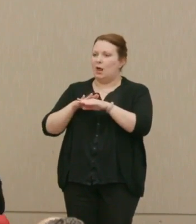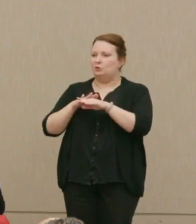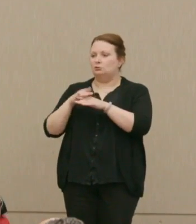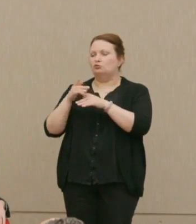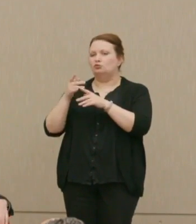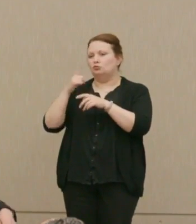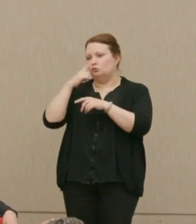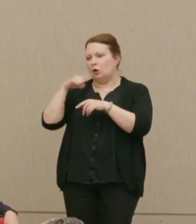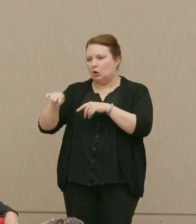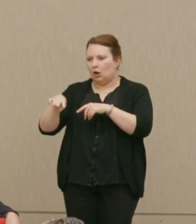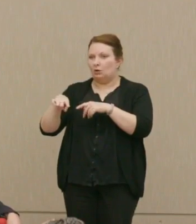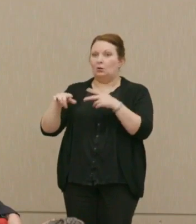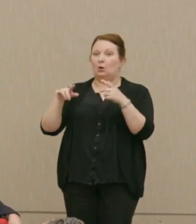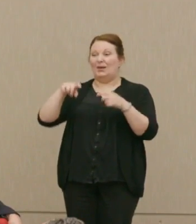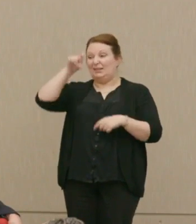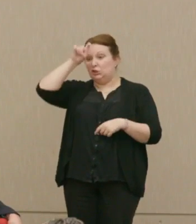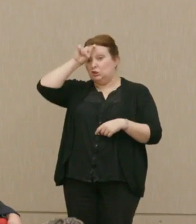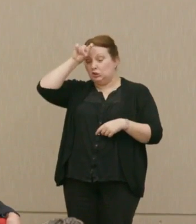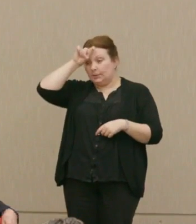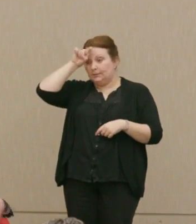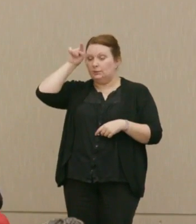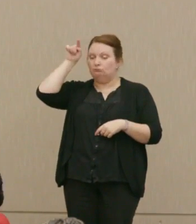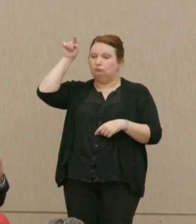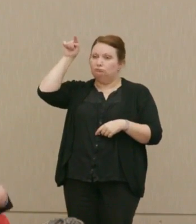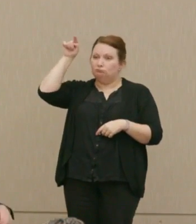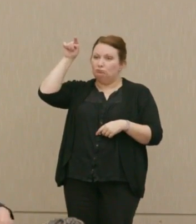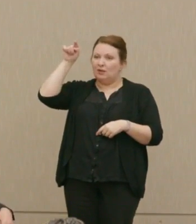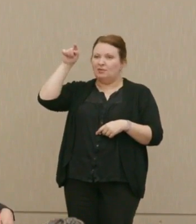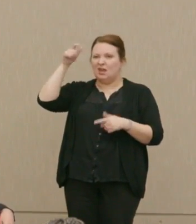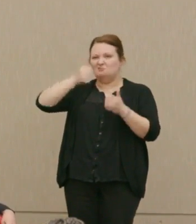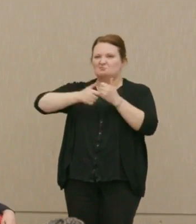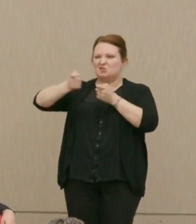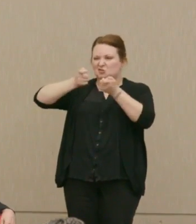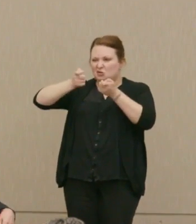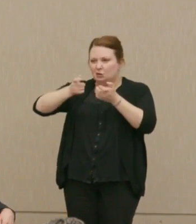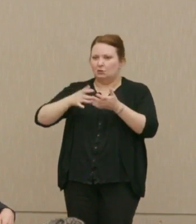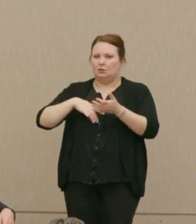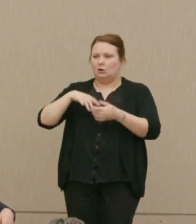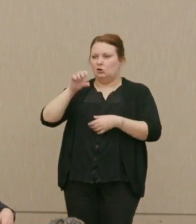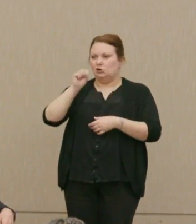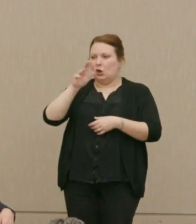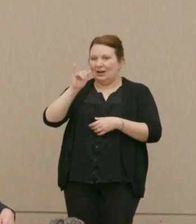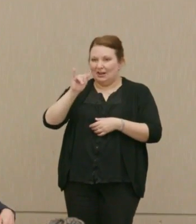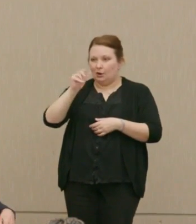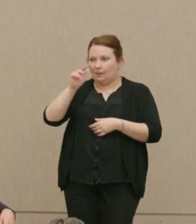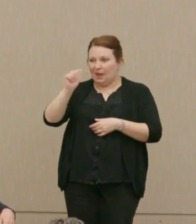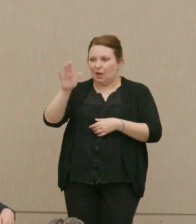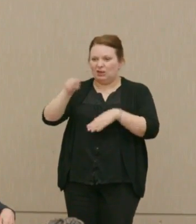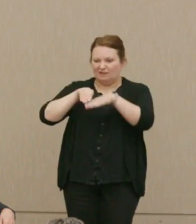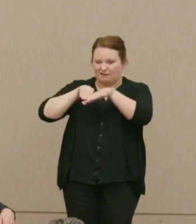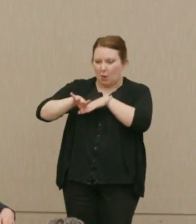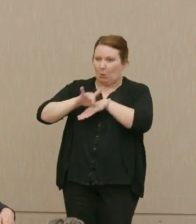Dr. Ellsberg: Egypt is a dictatorship, Saudi Arabia, whose influence I really very much